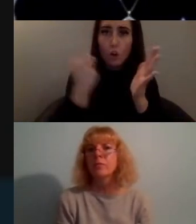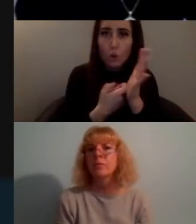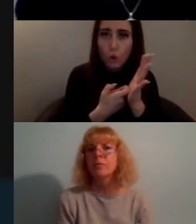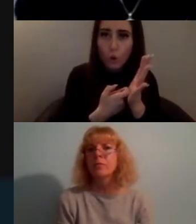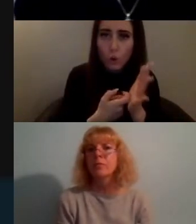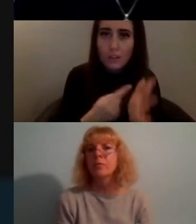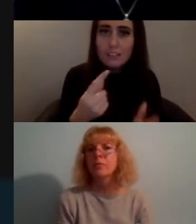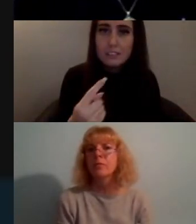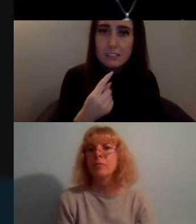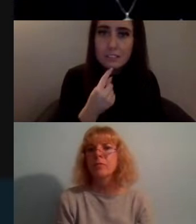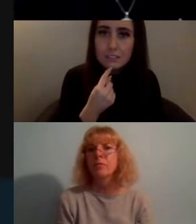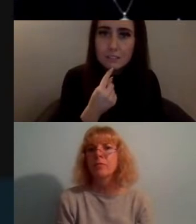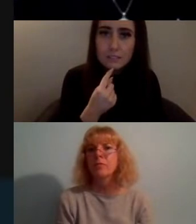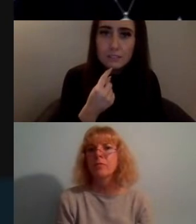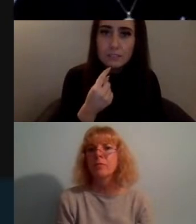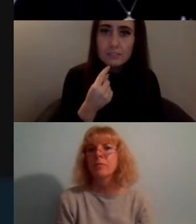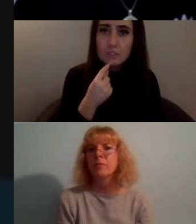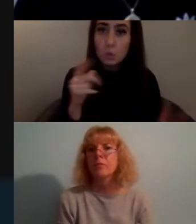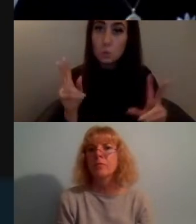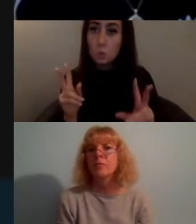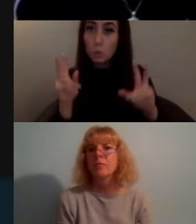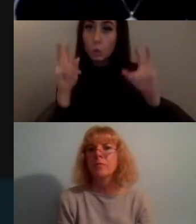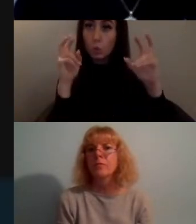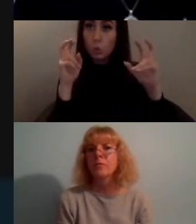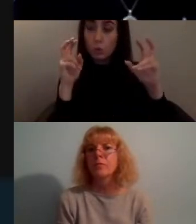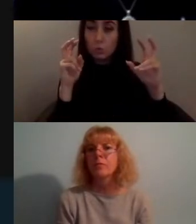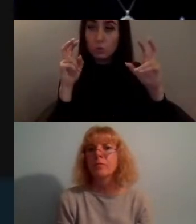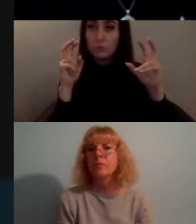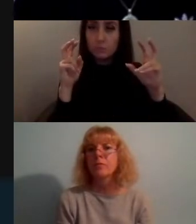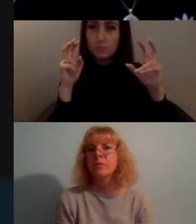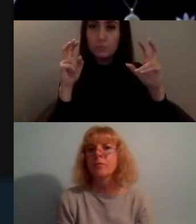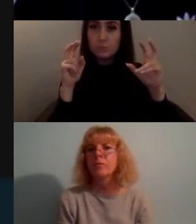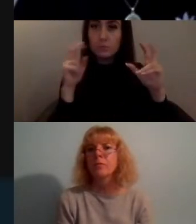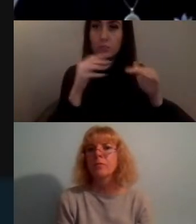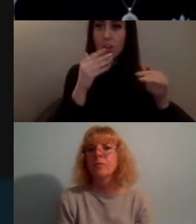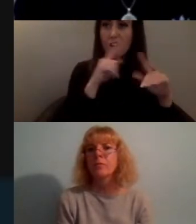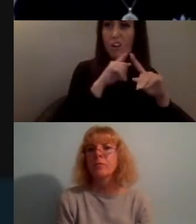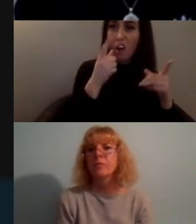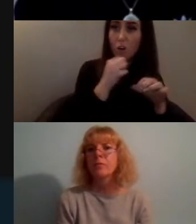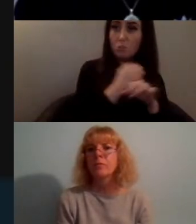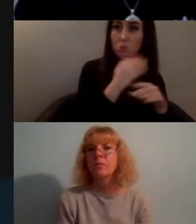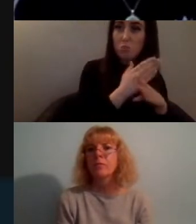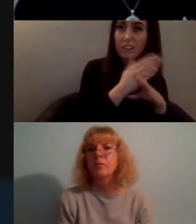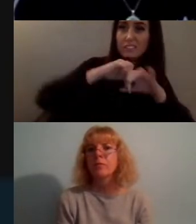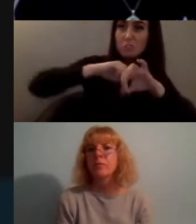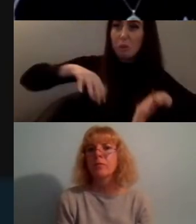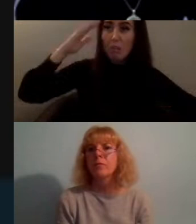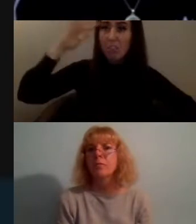theory the two have to go together and I think the same goes for digital and physical activism